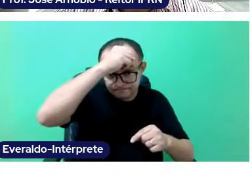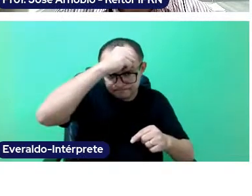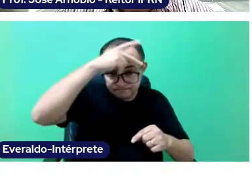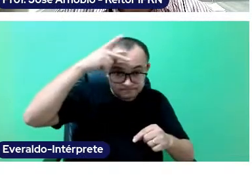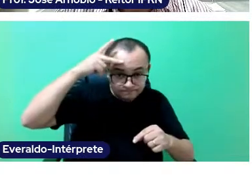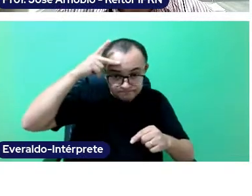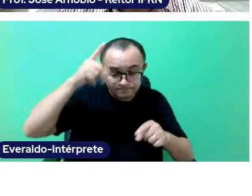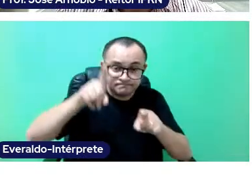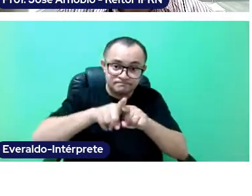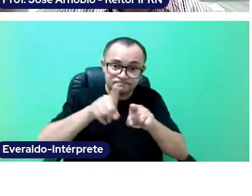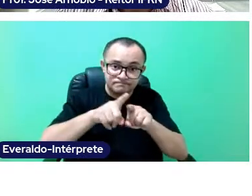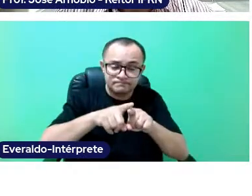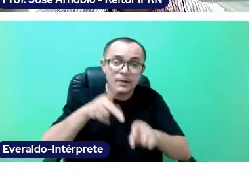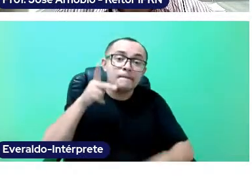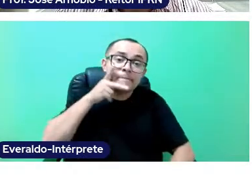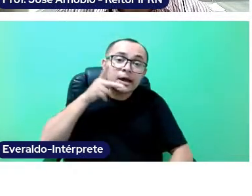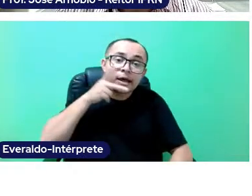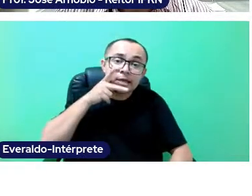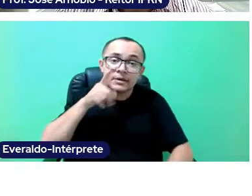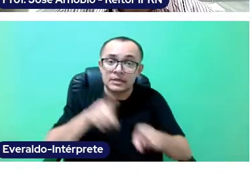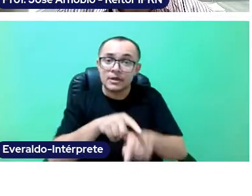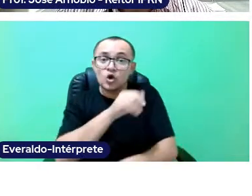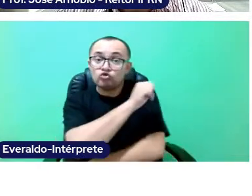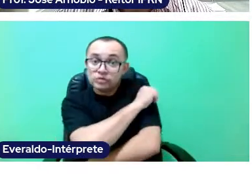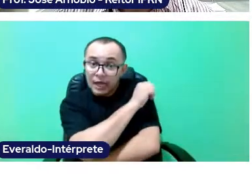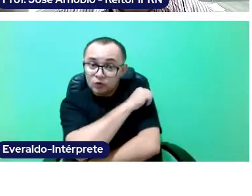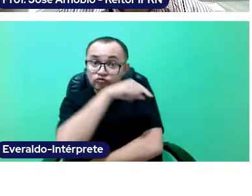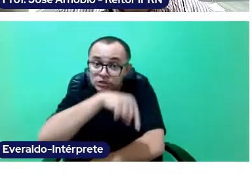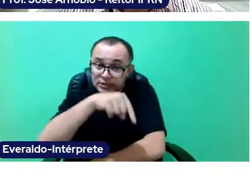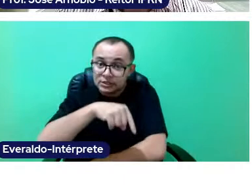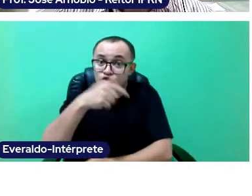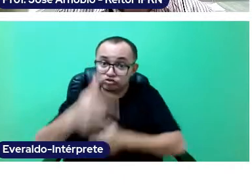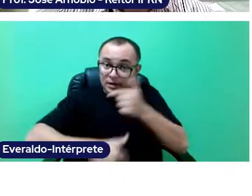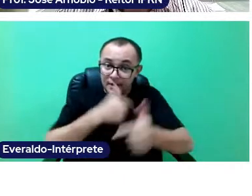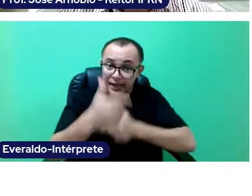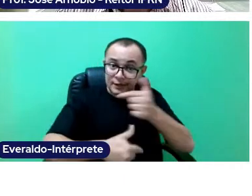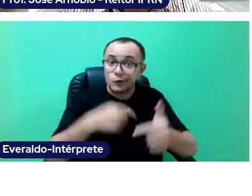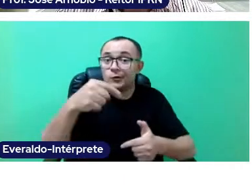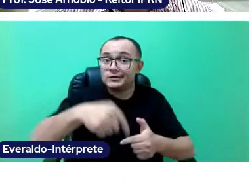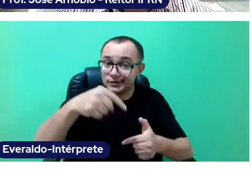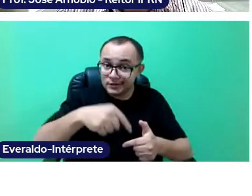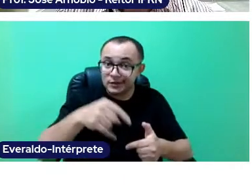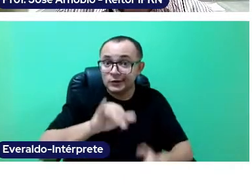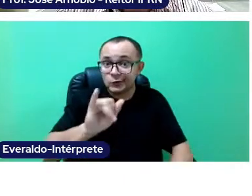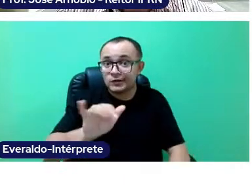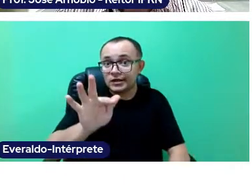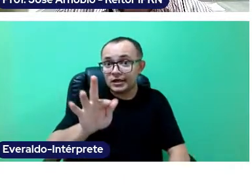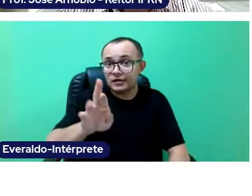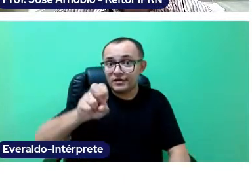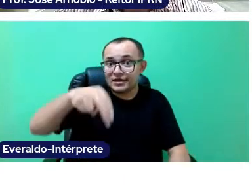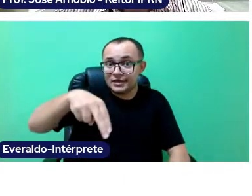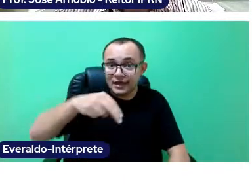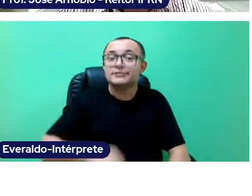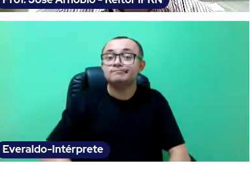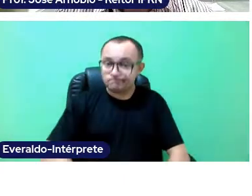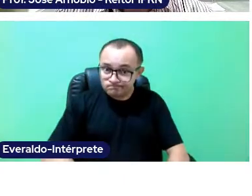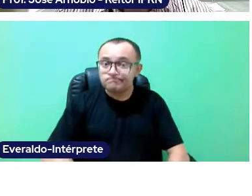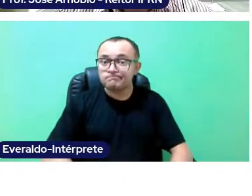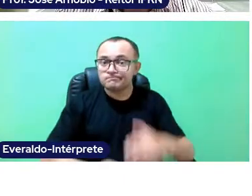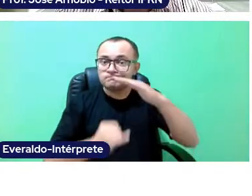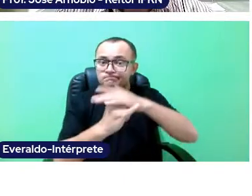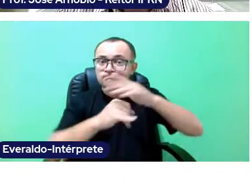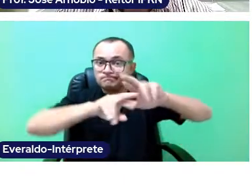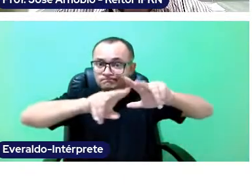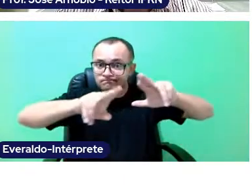our students that are following along, our professionals from IFRN and other Institutes as well.